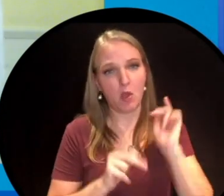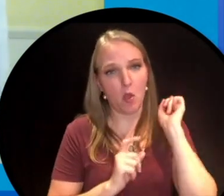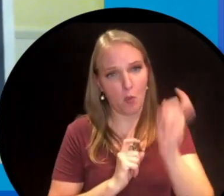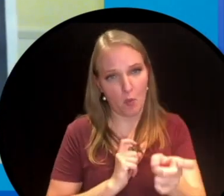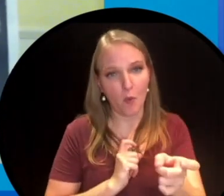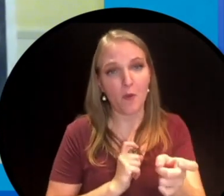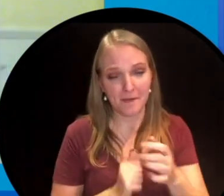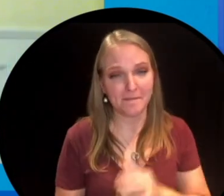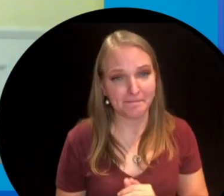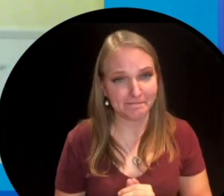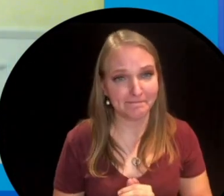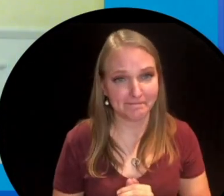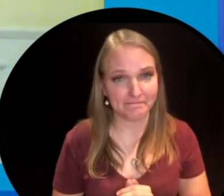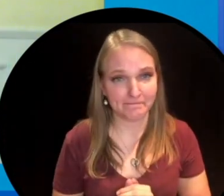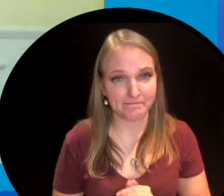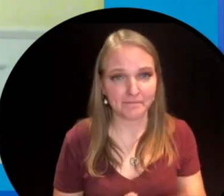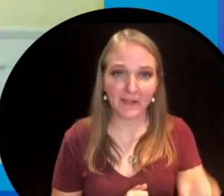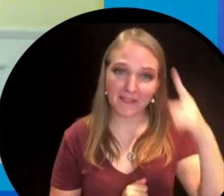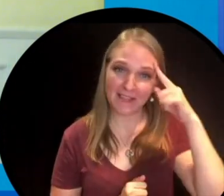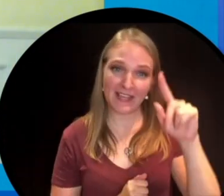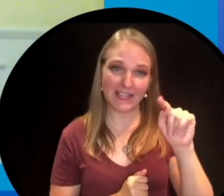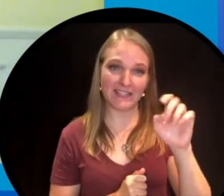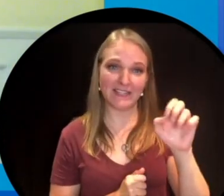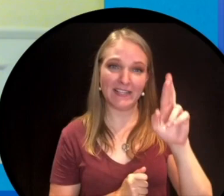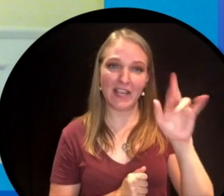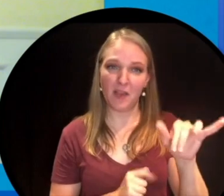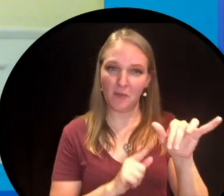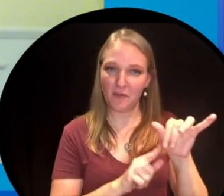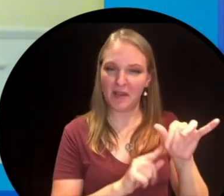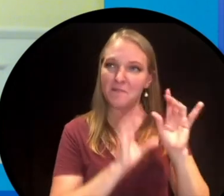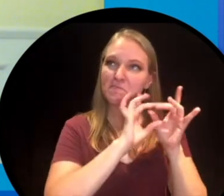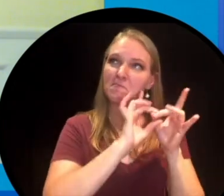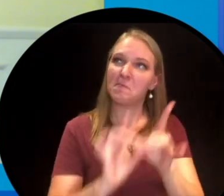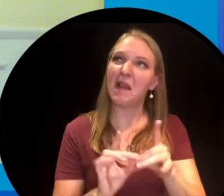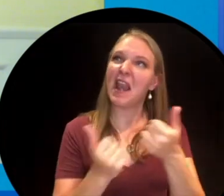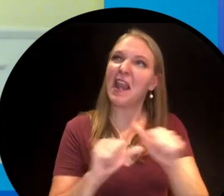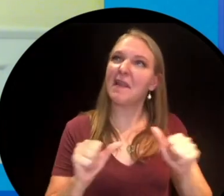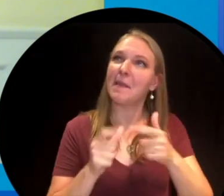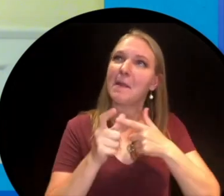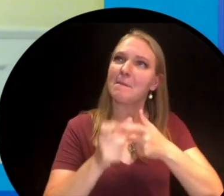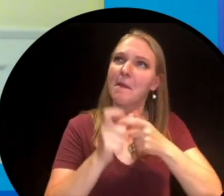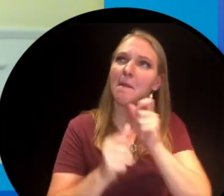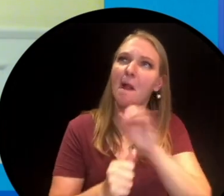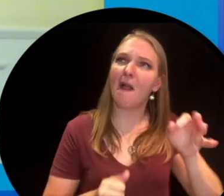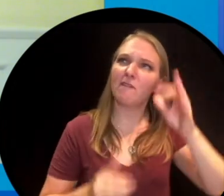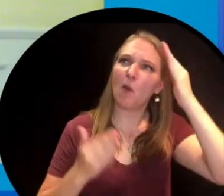special people. Now you might think anything to do with Terry and the marathon of hope